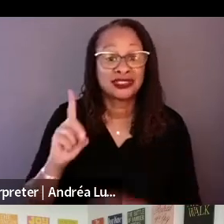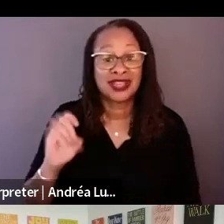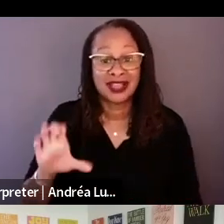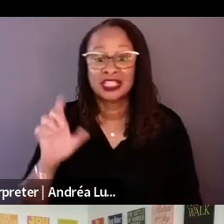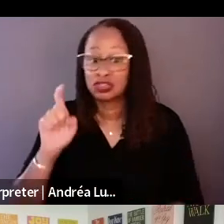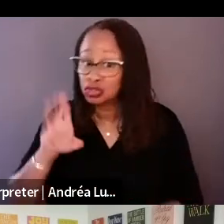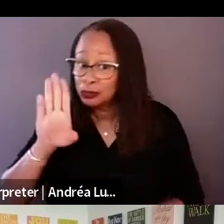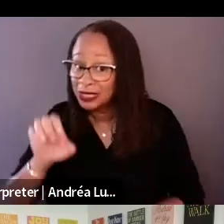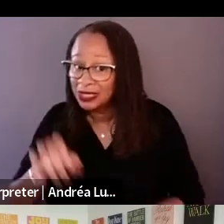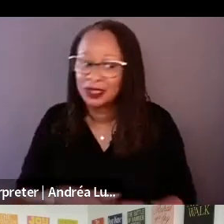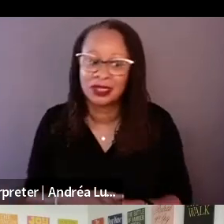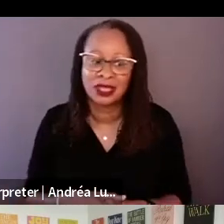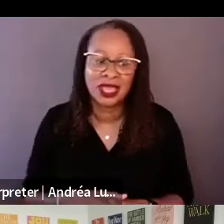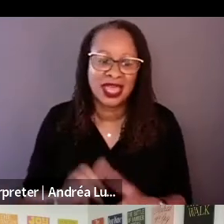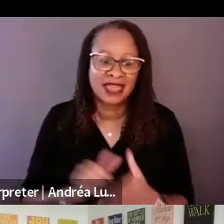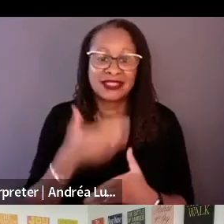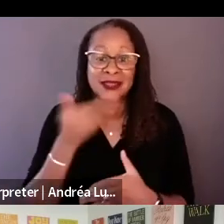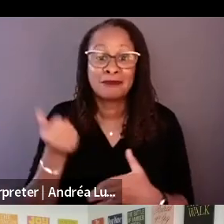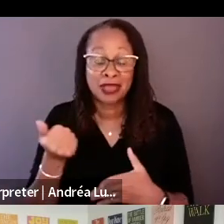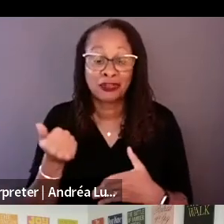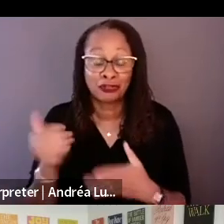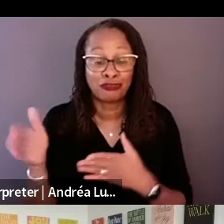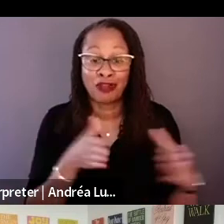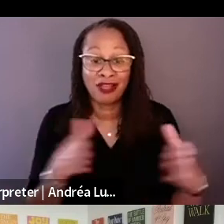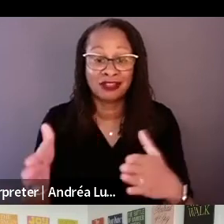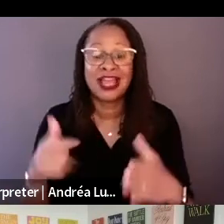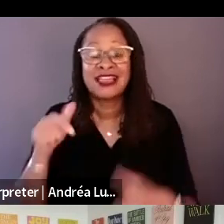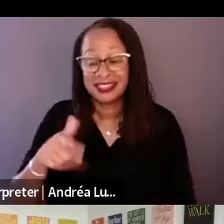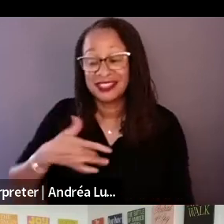This is a film especially with Ramin directing that we would want to take the festivals and really